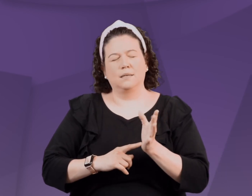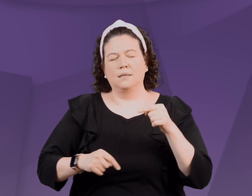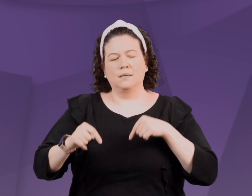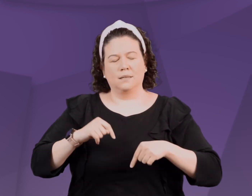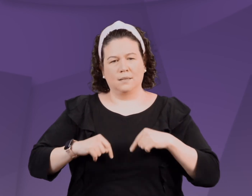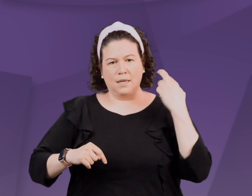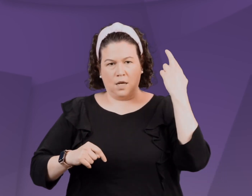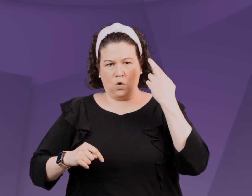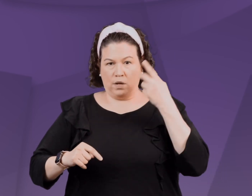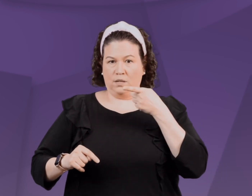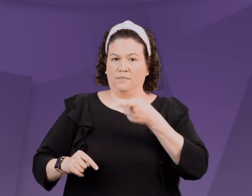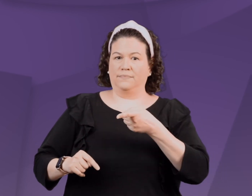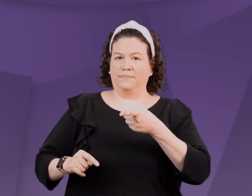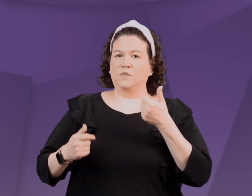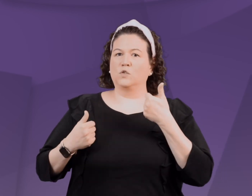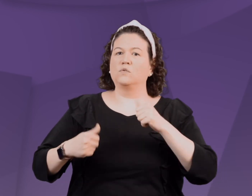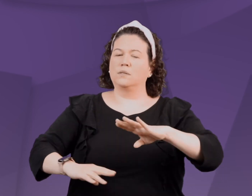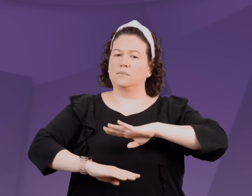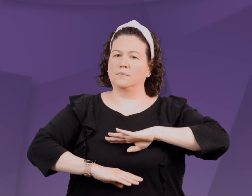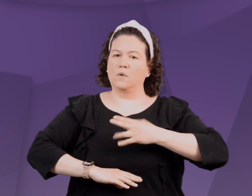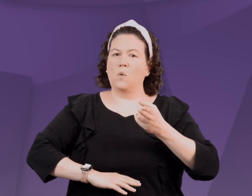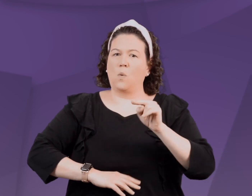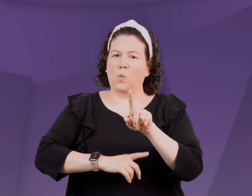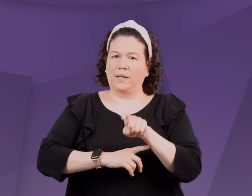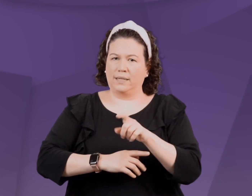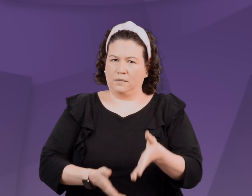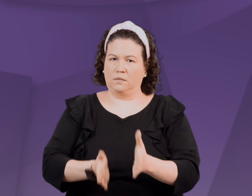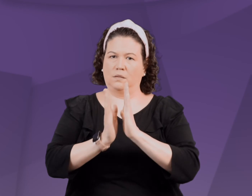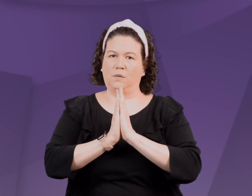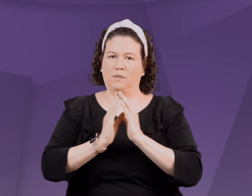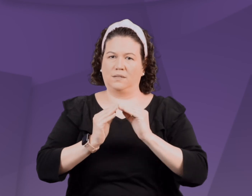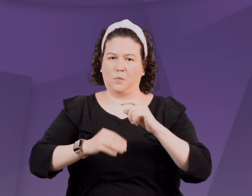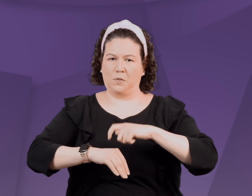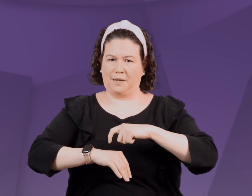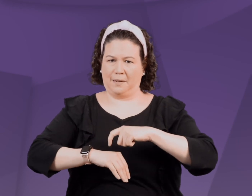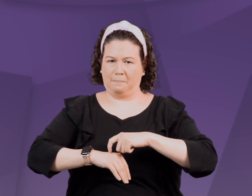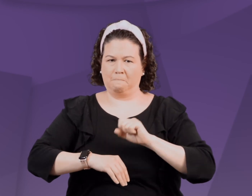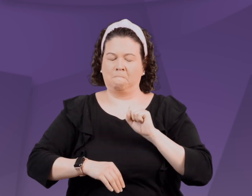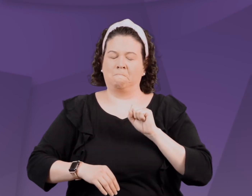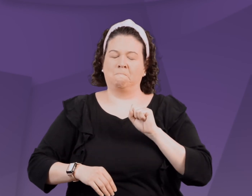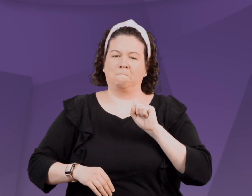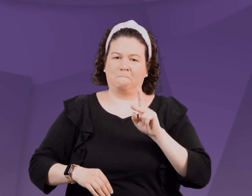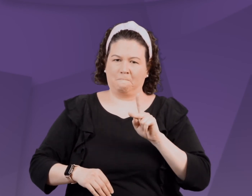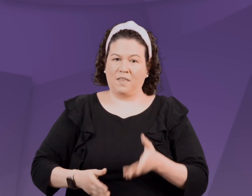However, I recognized that she was trying to meet her own needs by asking for more time.